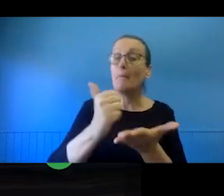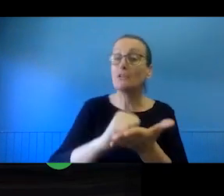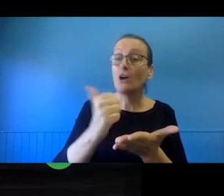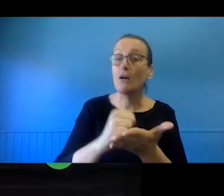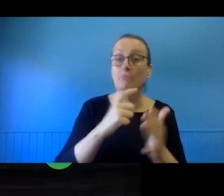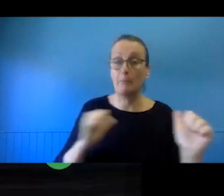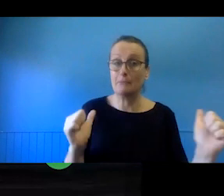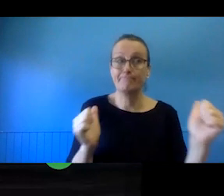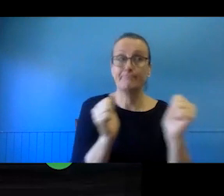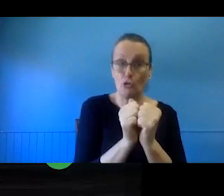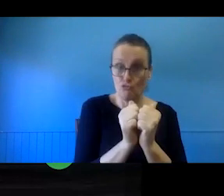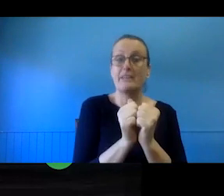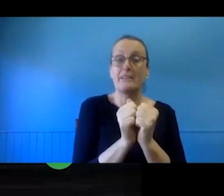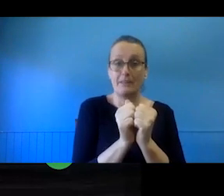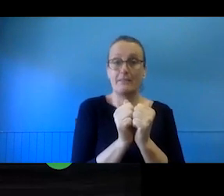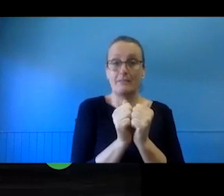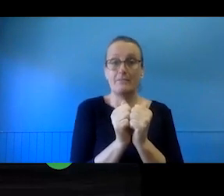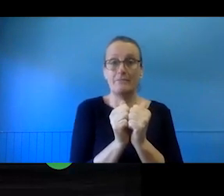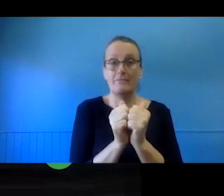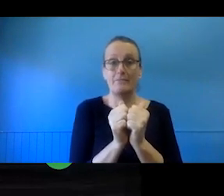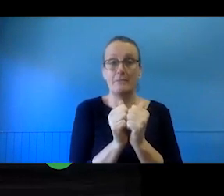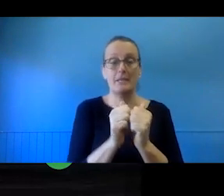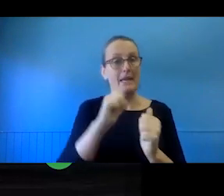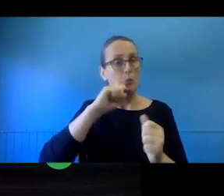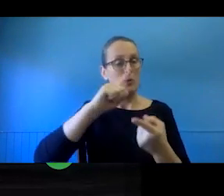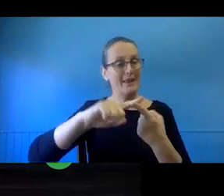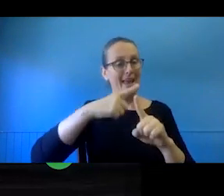know, for a publisher to take an exclusive licence from the author or